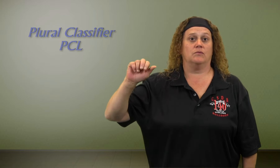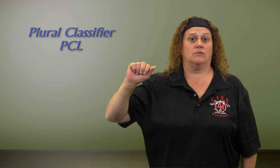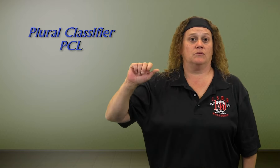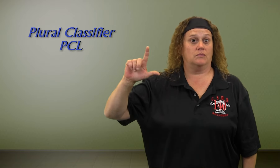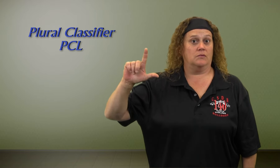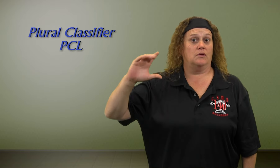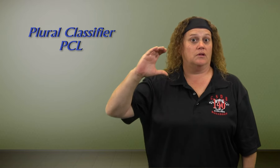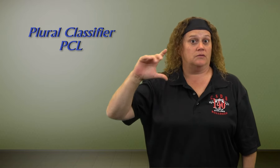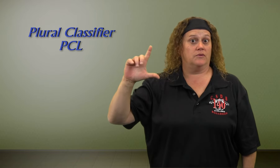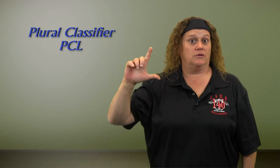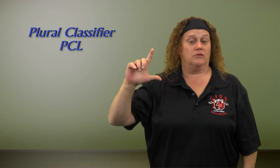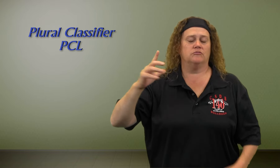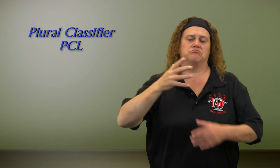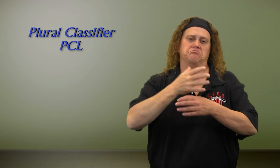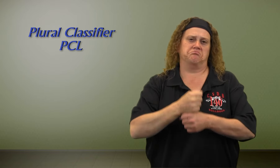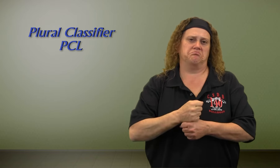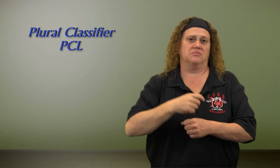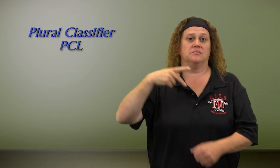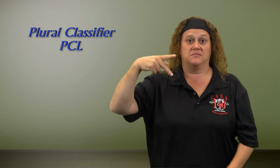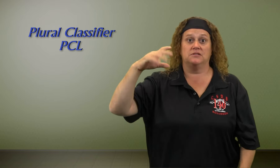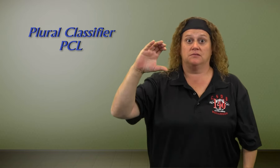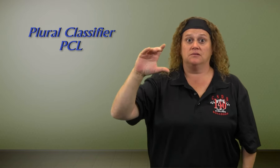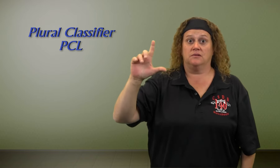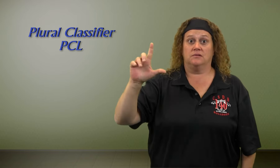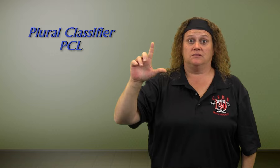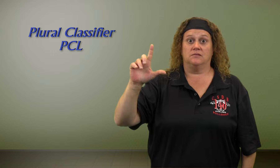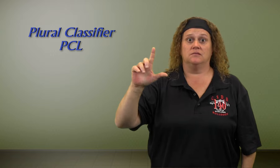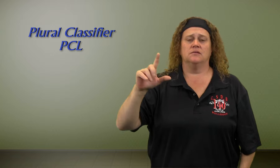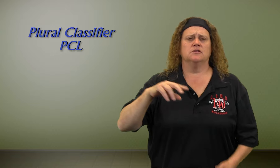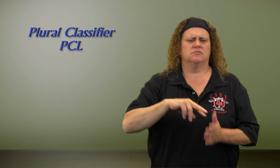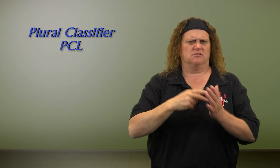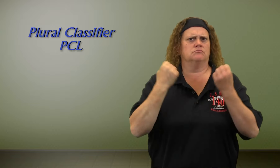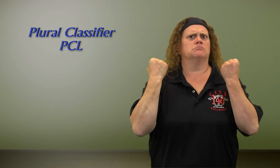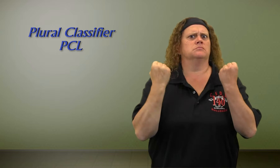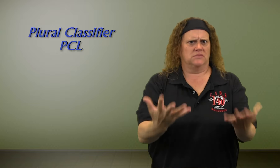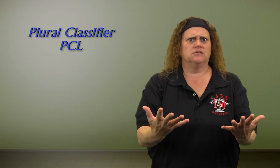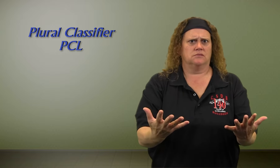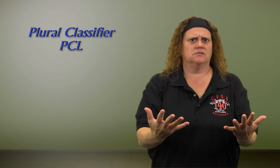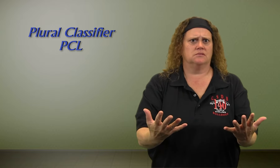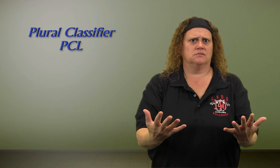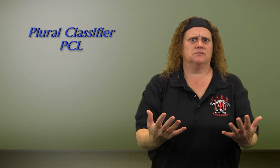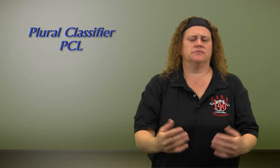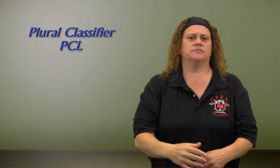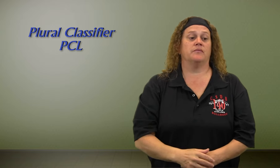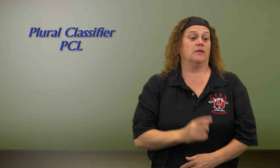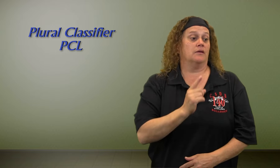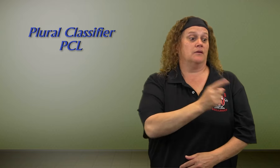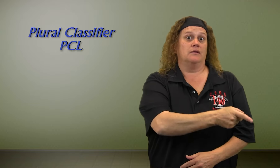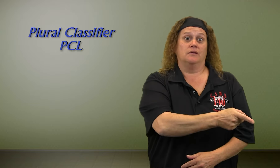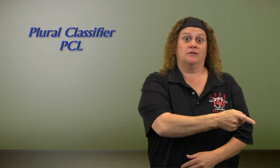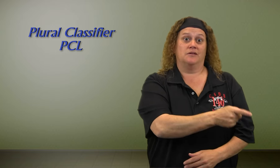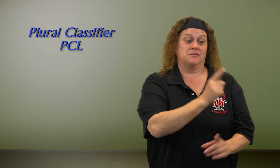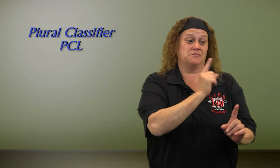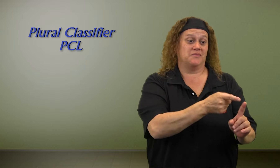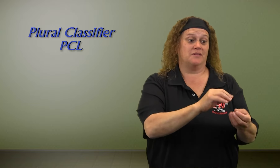Plural Classifier and it is signed "PCL", and that means many.